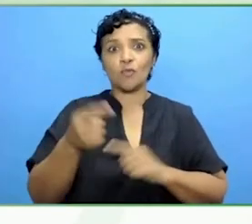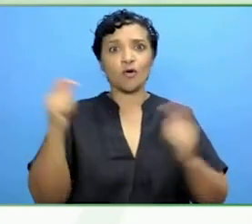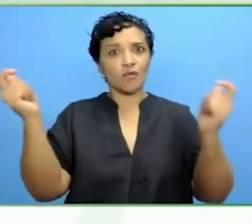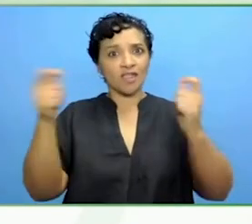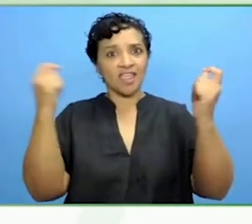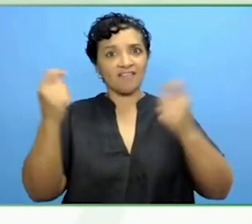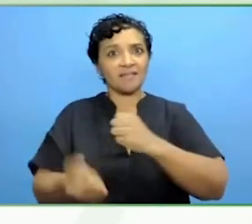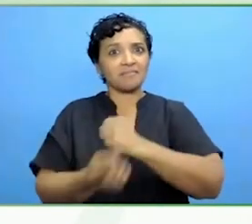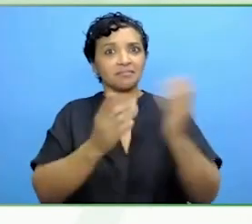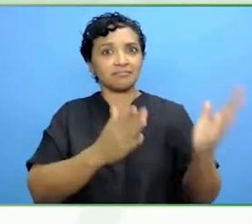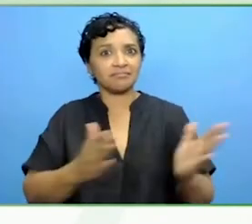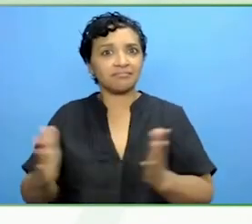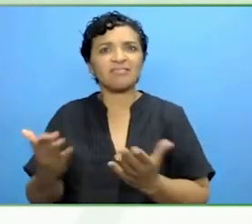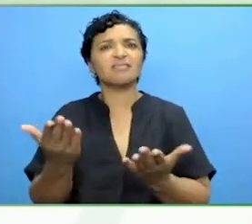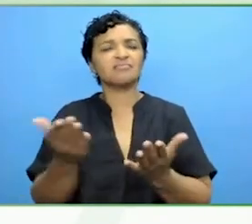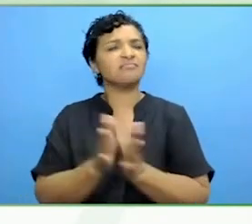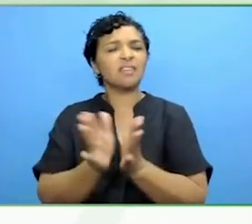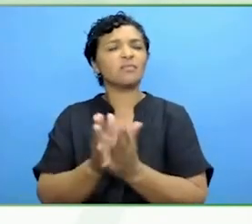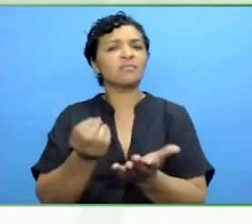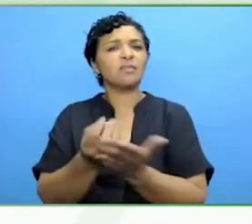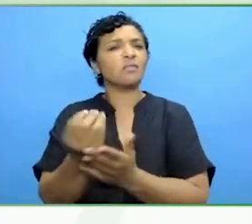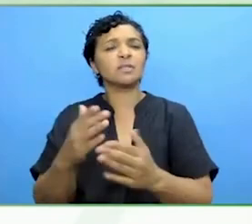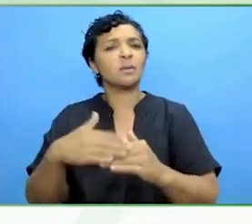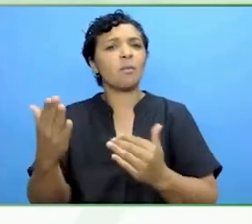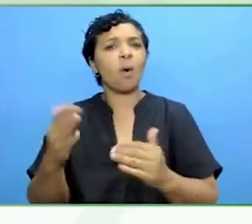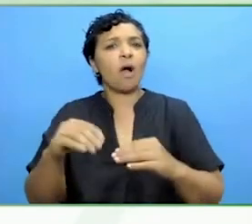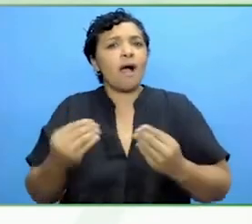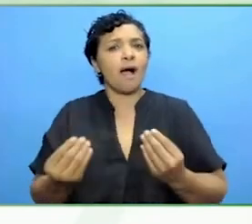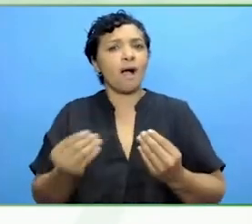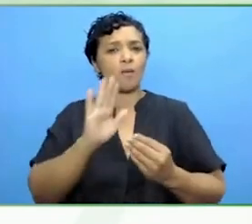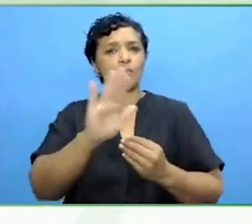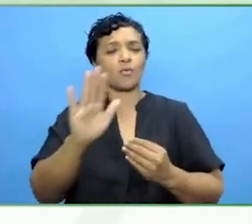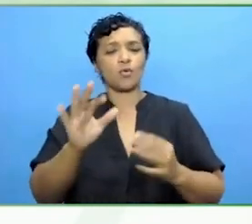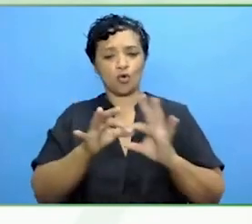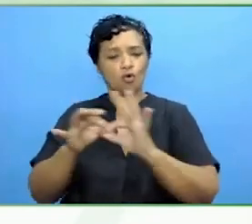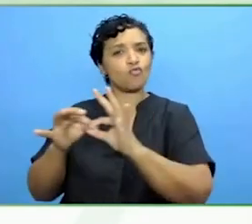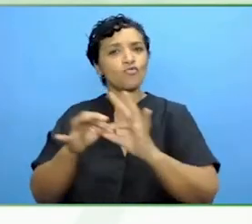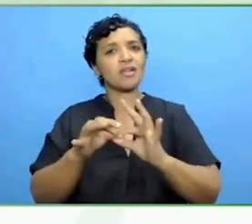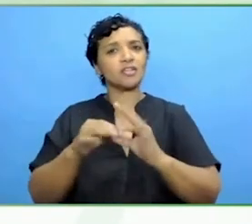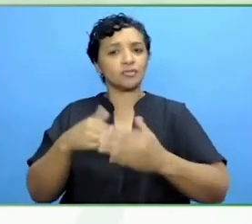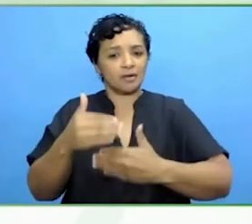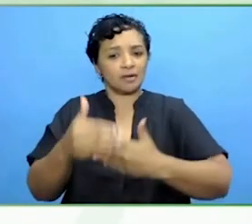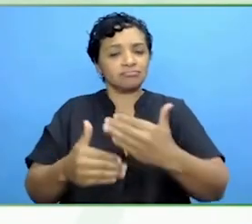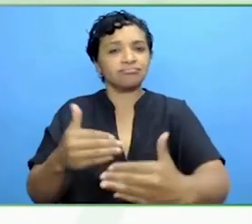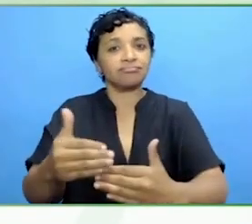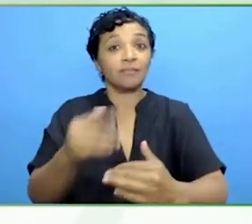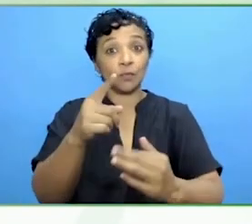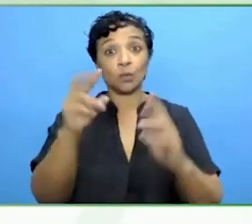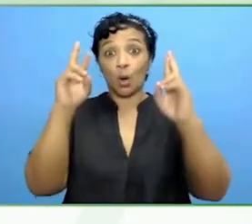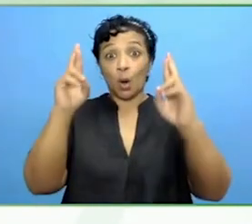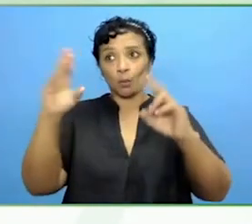about this. What change you hope to see come from it at the end of the day?